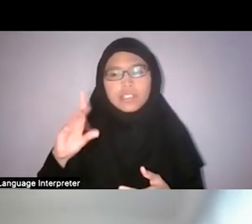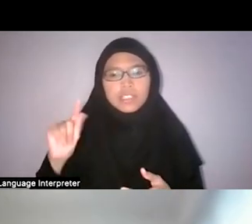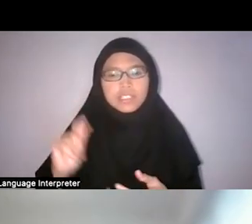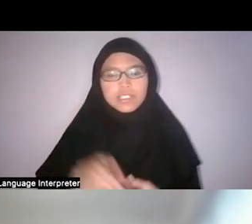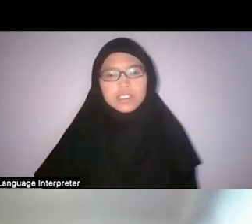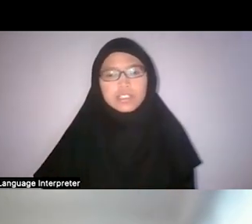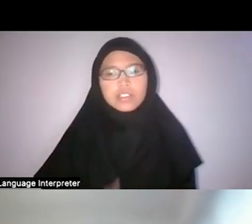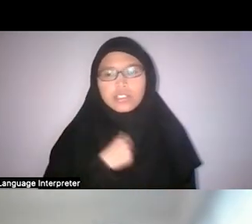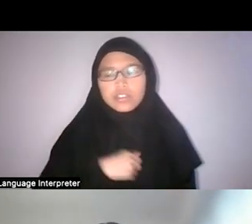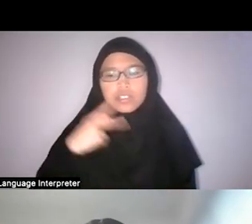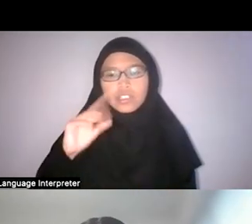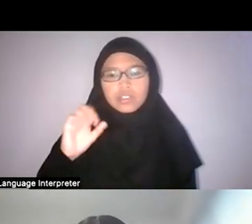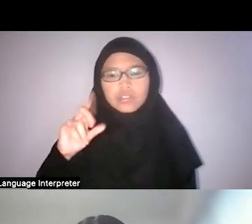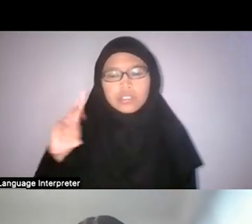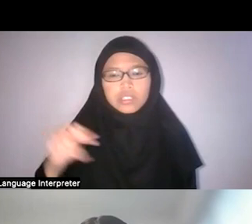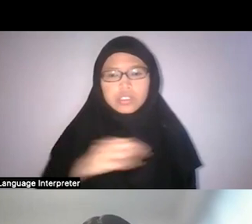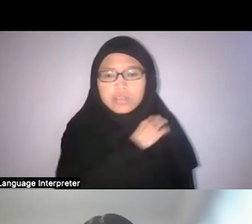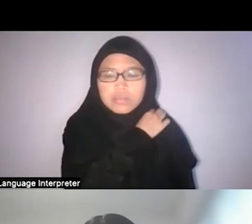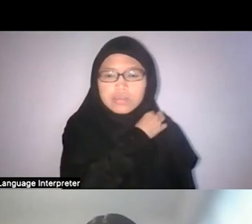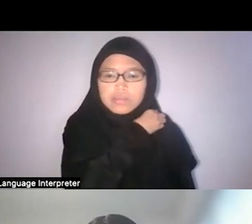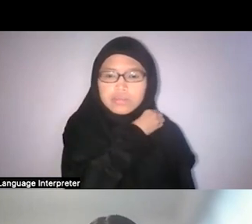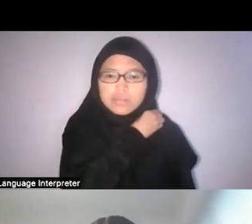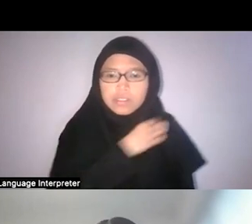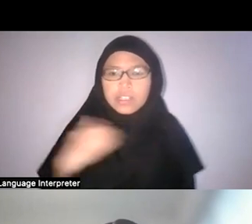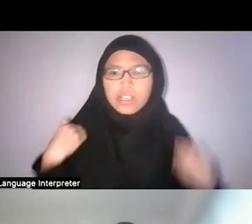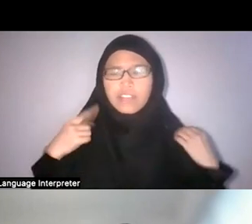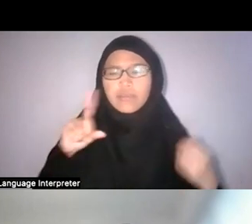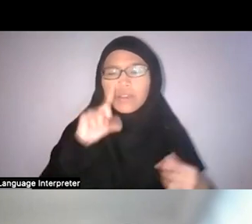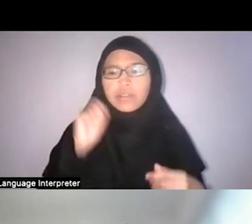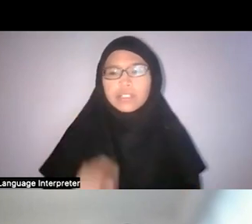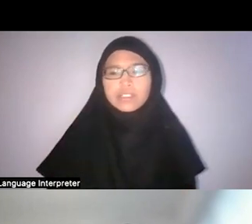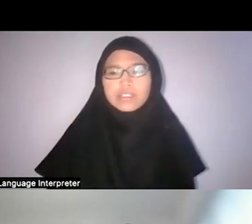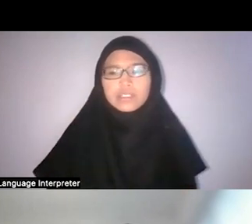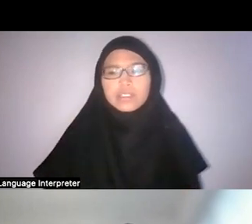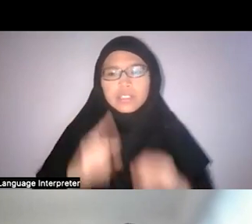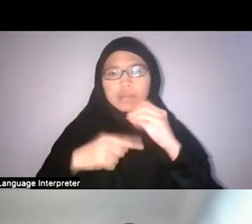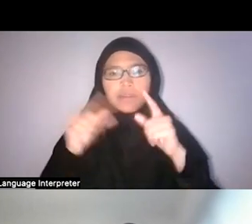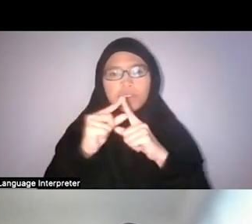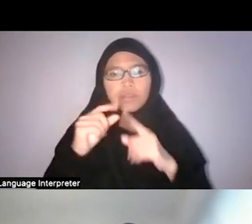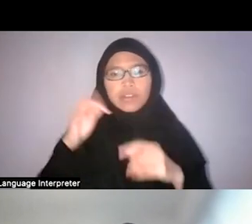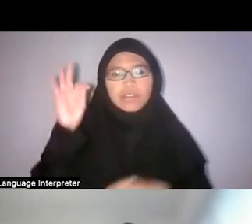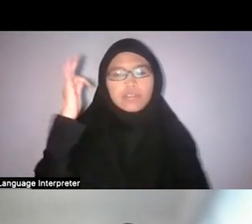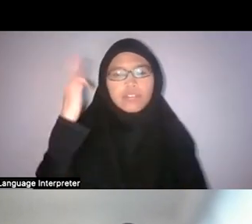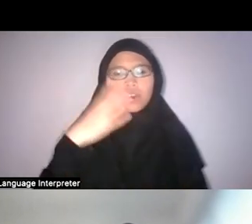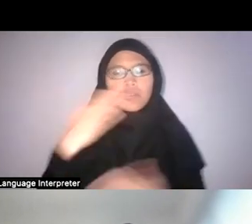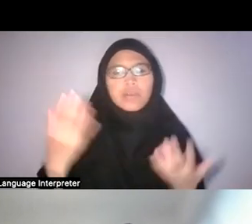Khairulddin: I was just seeing that there is one question about the word “forest”, and what are the connotations?